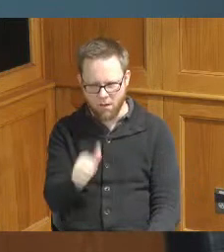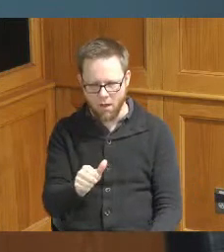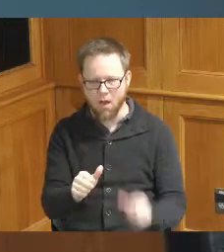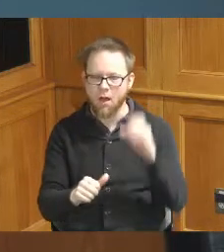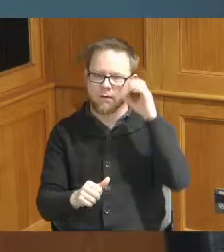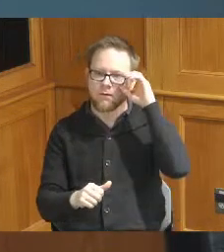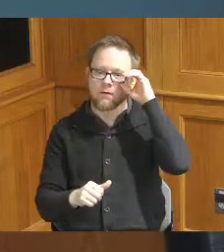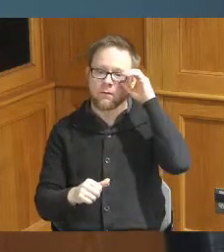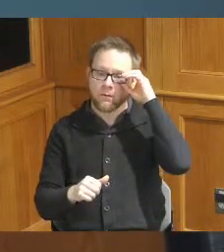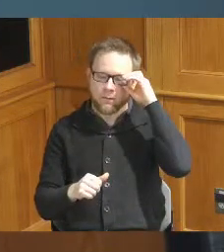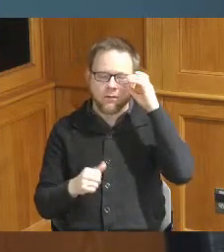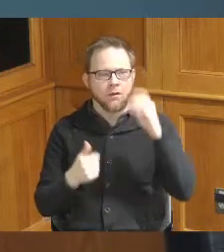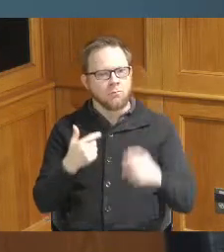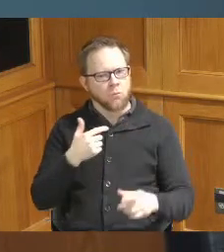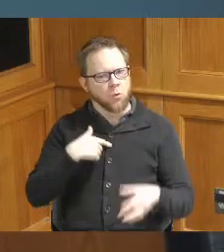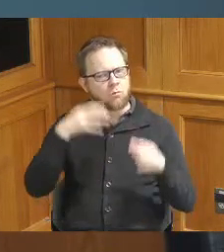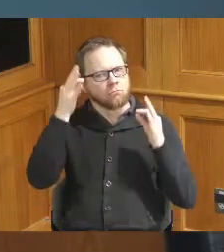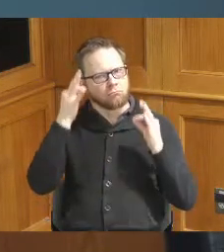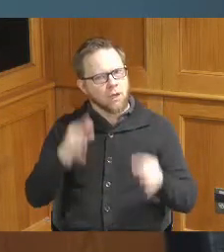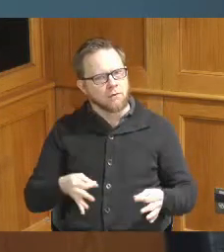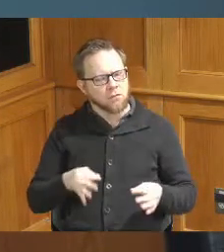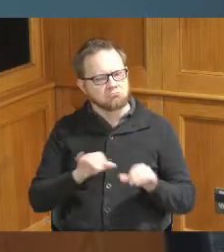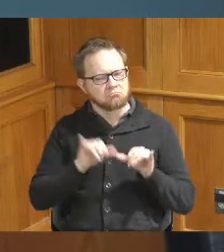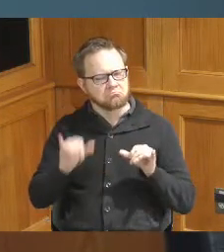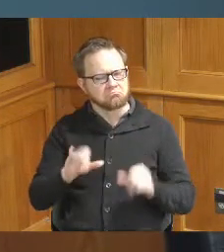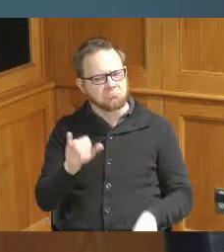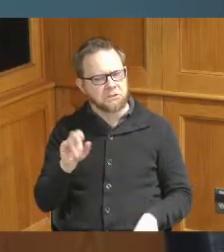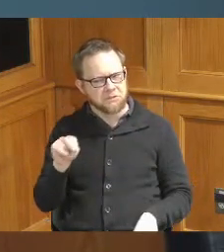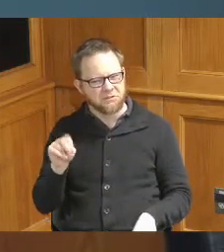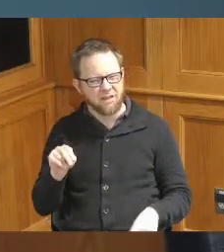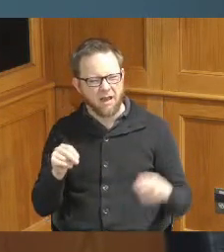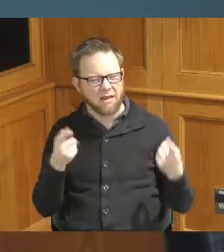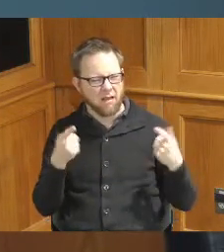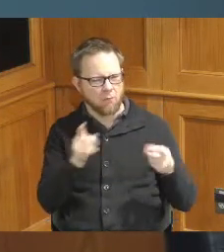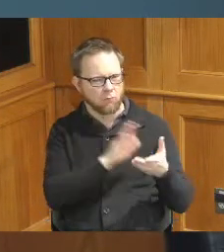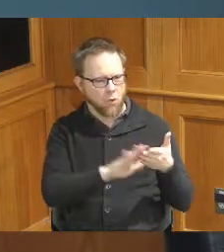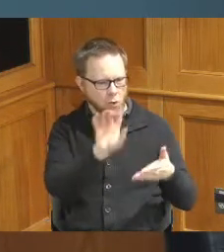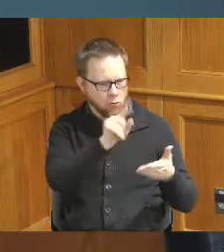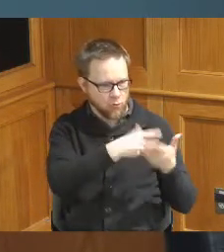when I said that I was going to stay in Cincinnati when I came back from college a lot of my friends